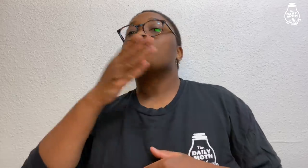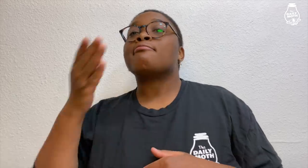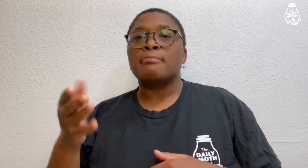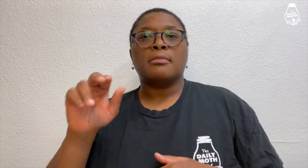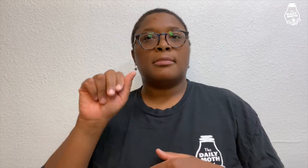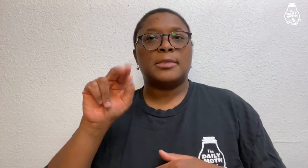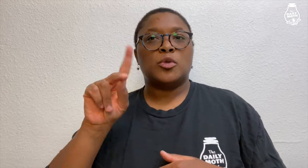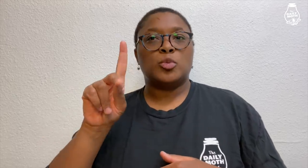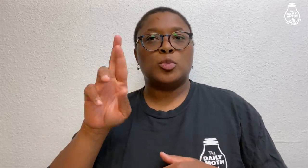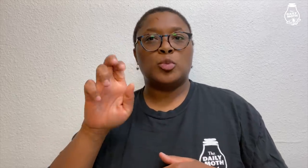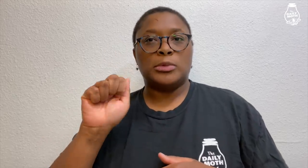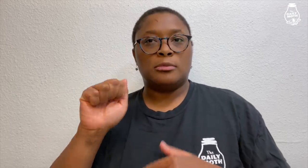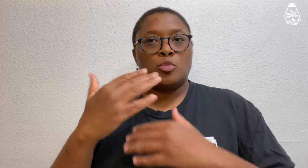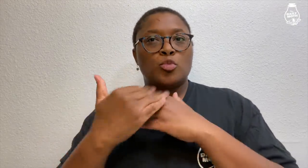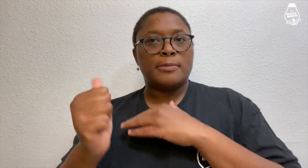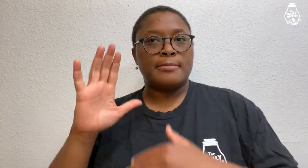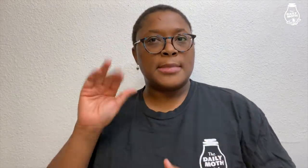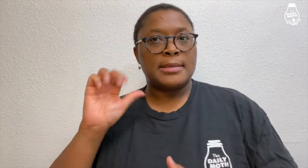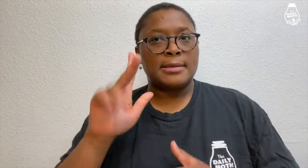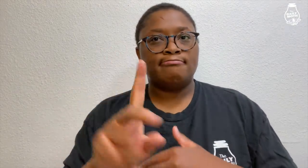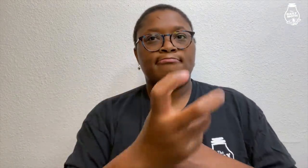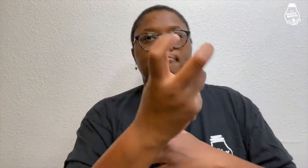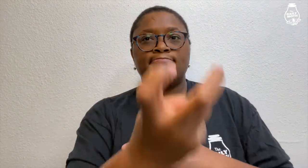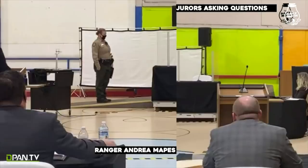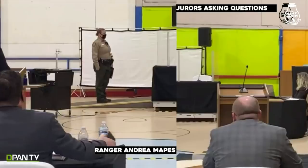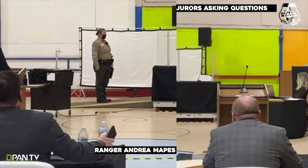Andrea was called back to answer this question -